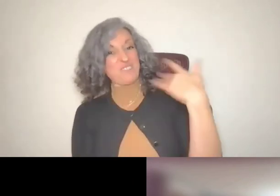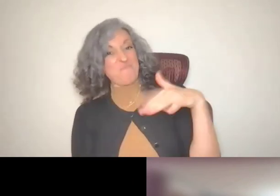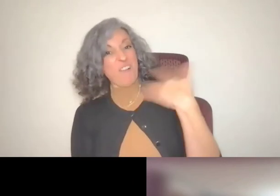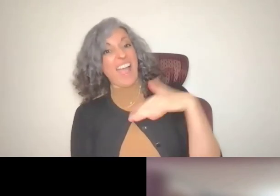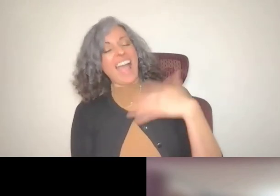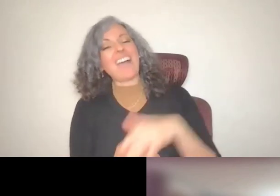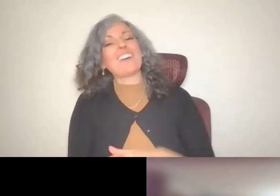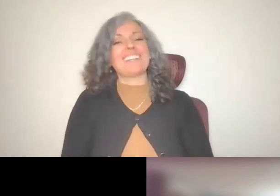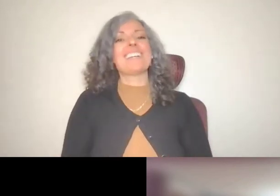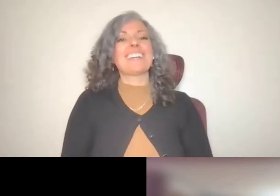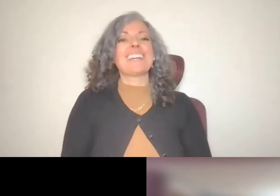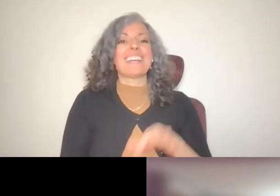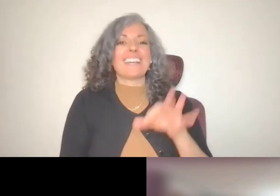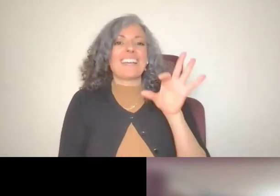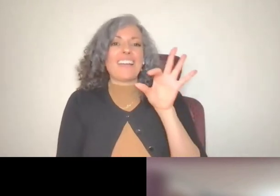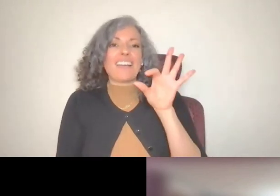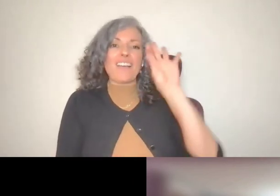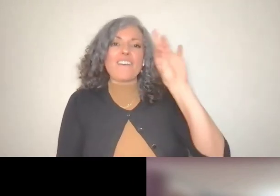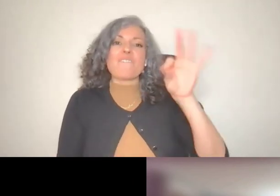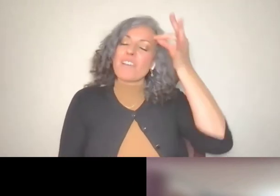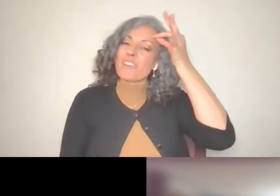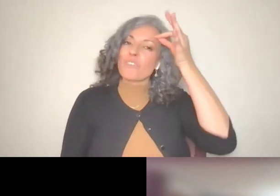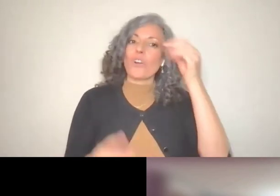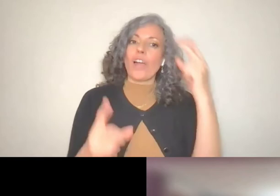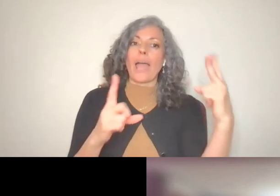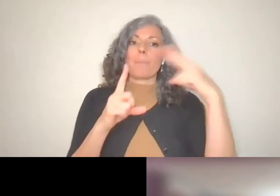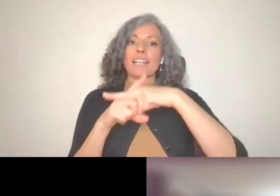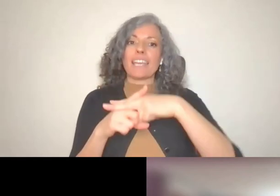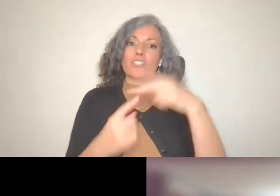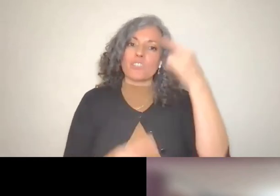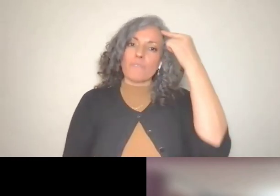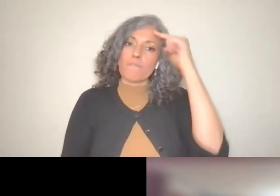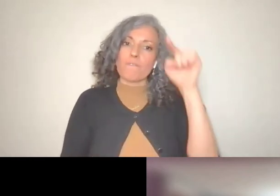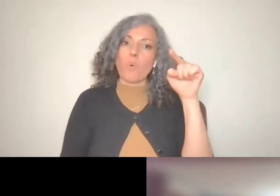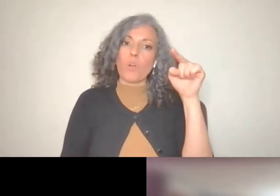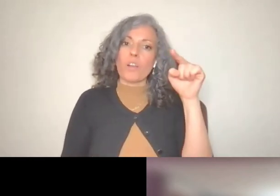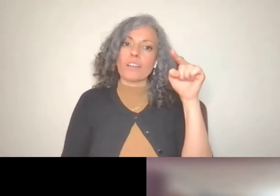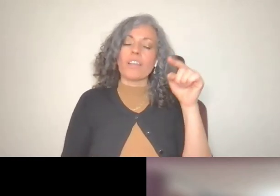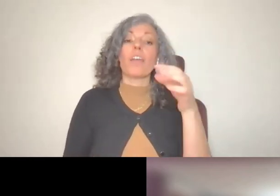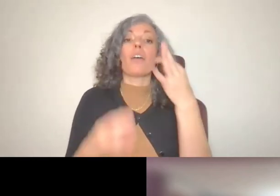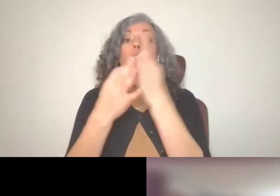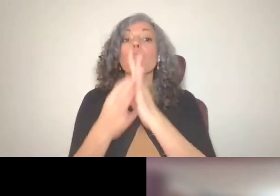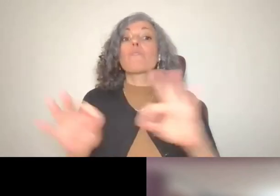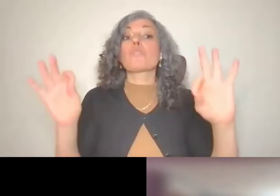stands for federal application for free application for federal student aid.